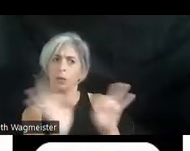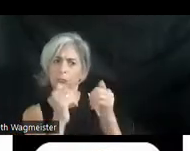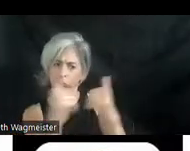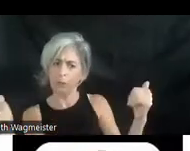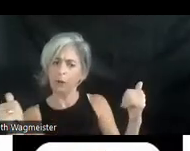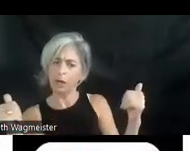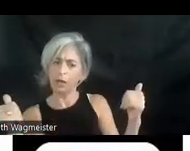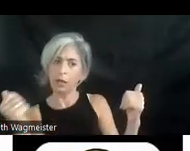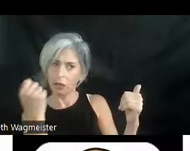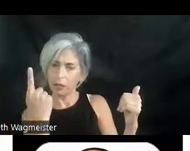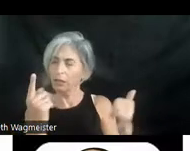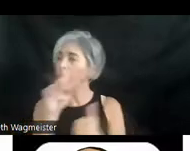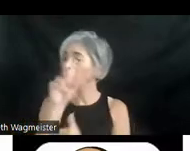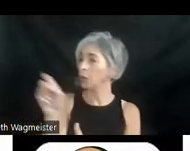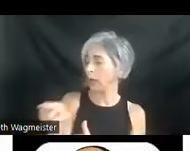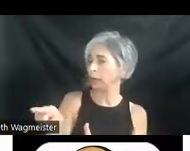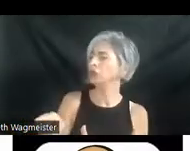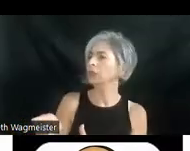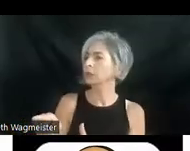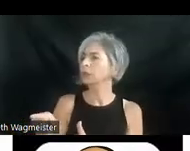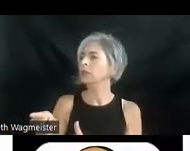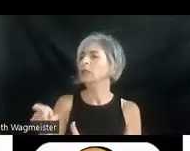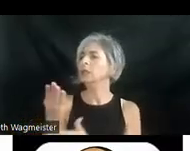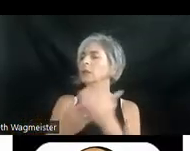The question is, it's from someone who worked in higher education. Is